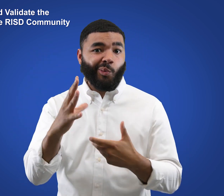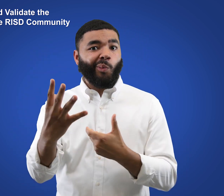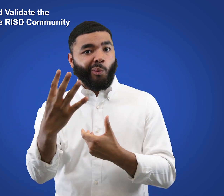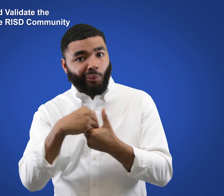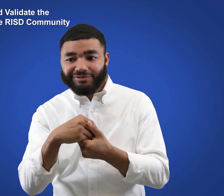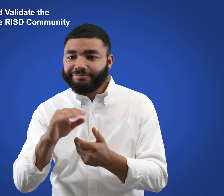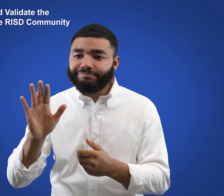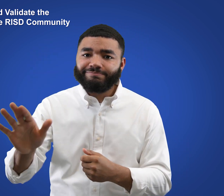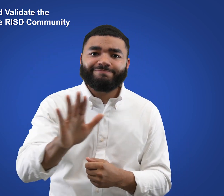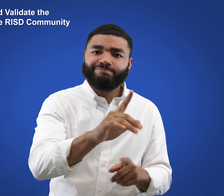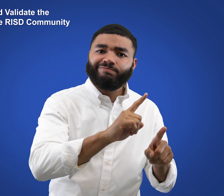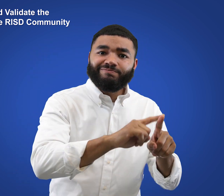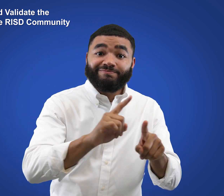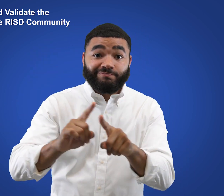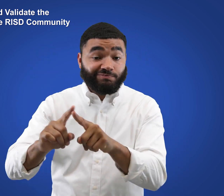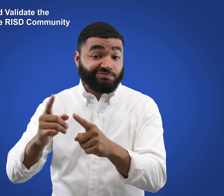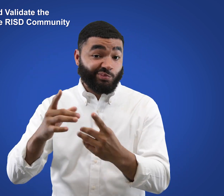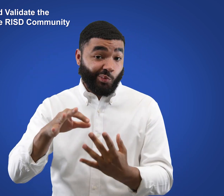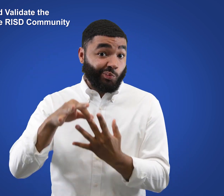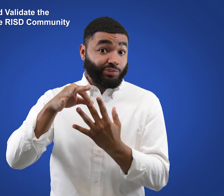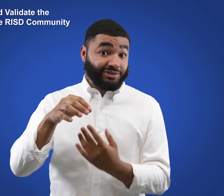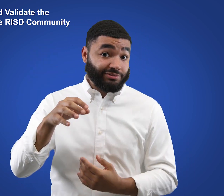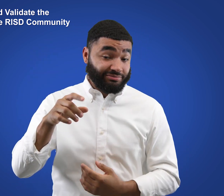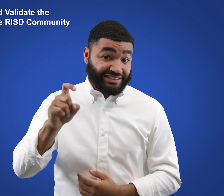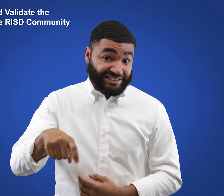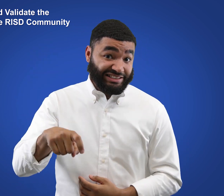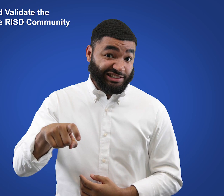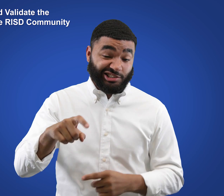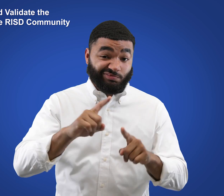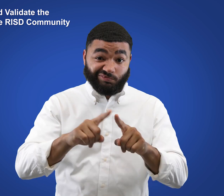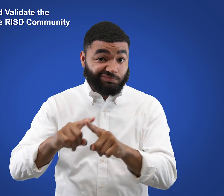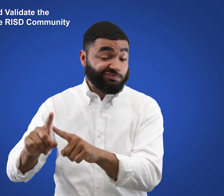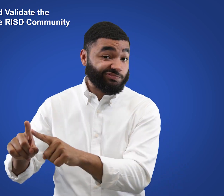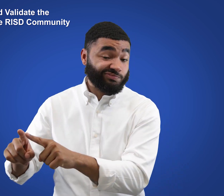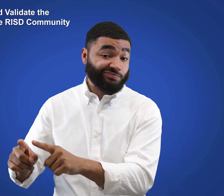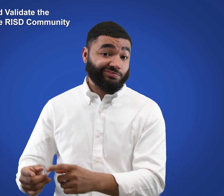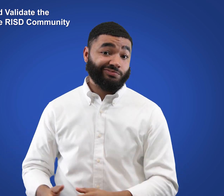inclusive of their unique and varied needs.